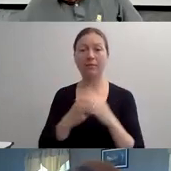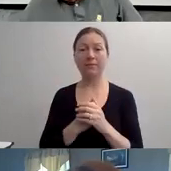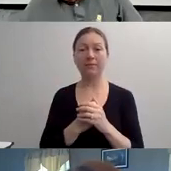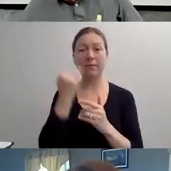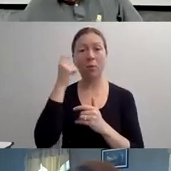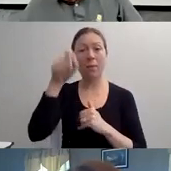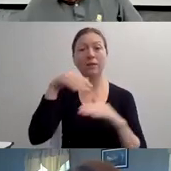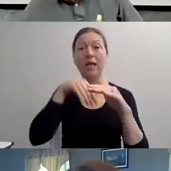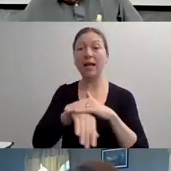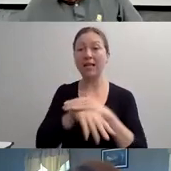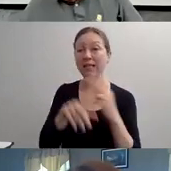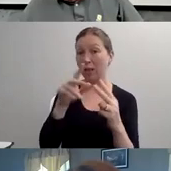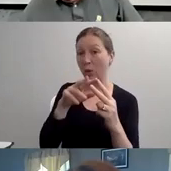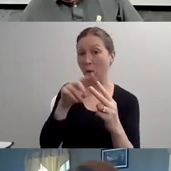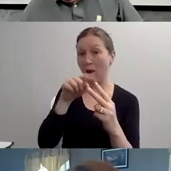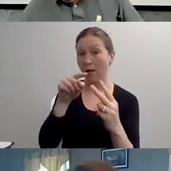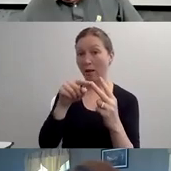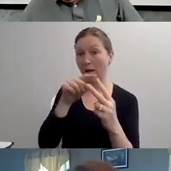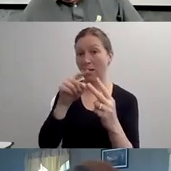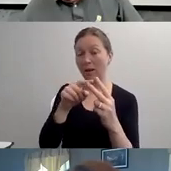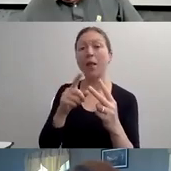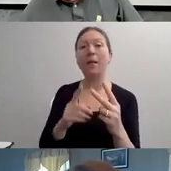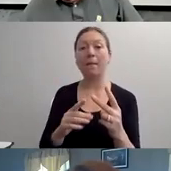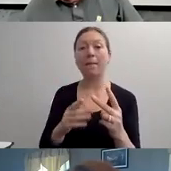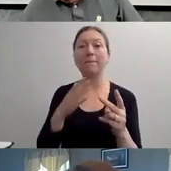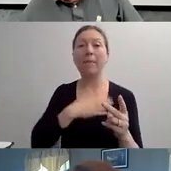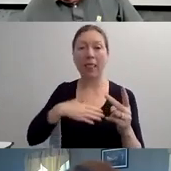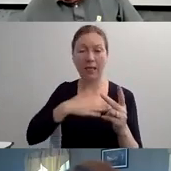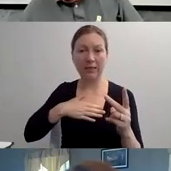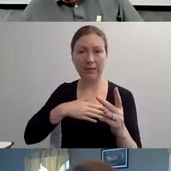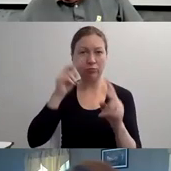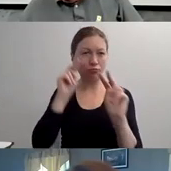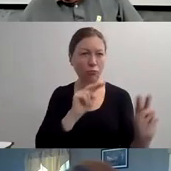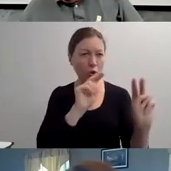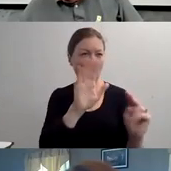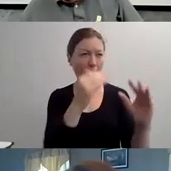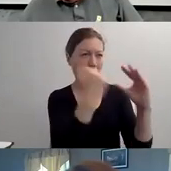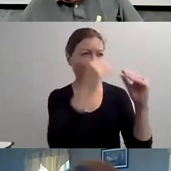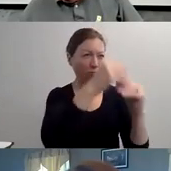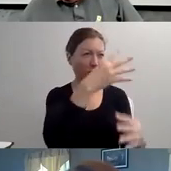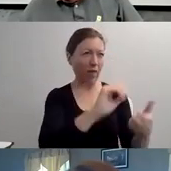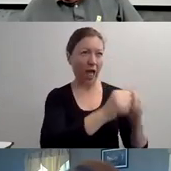SHE HAS 18 YEARS OF EXPERIENCE IN PUBLIC RELATIONS, COMMUNITY ENGAGEMENT AND POLITICAL CAMPAIGN STRATEGY."